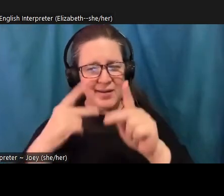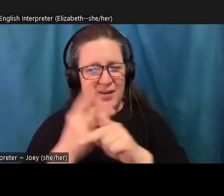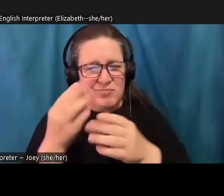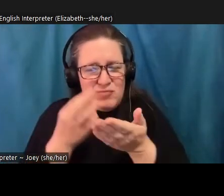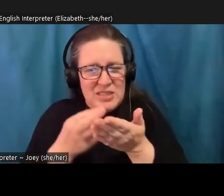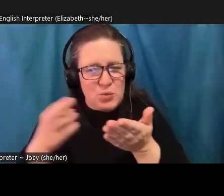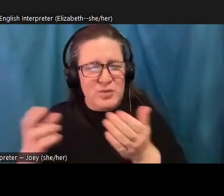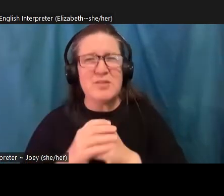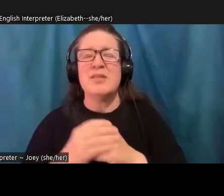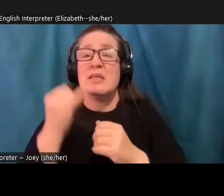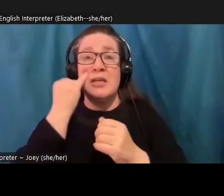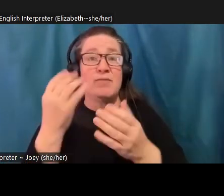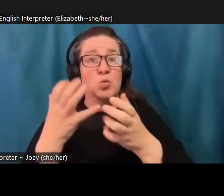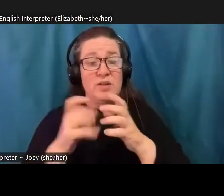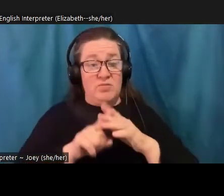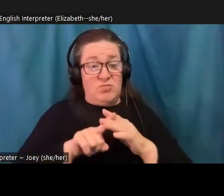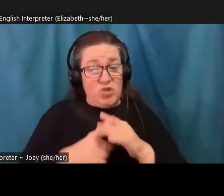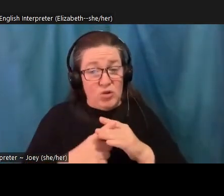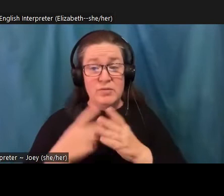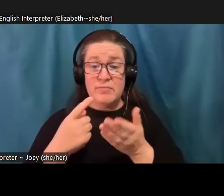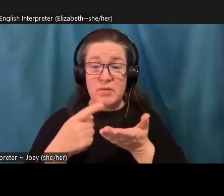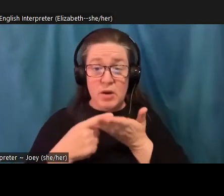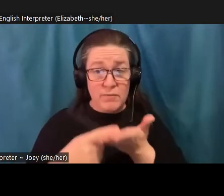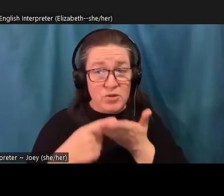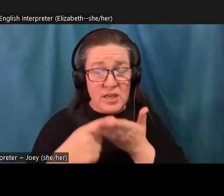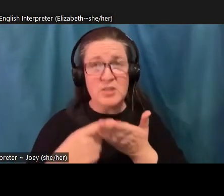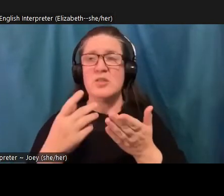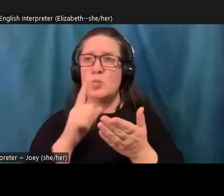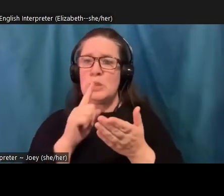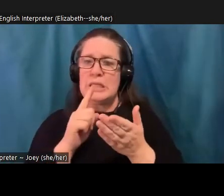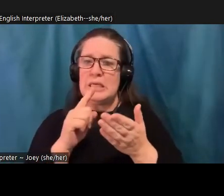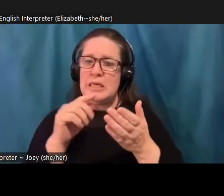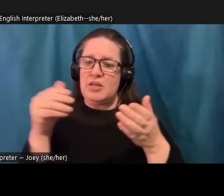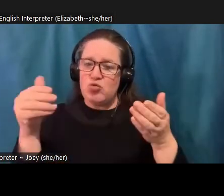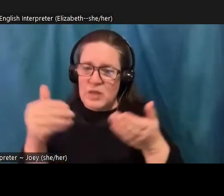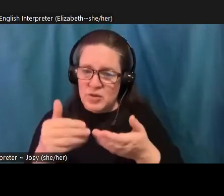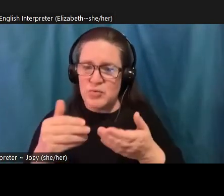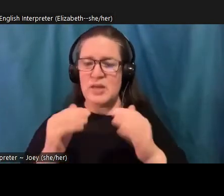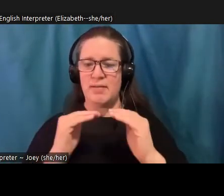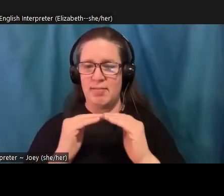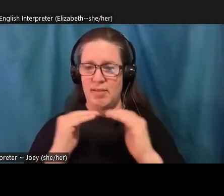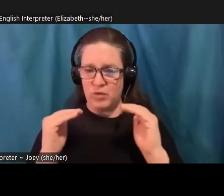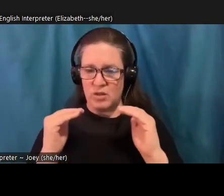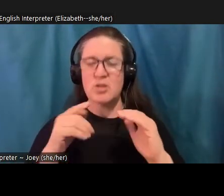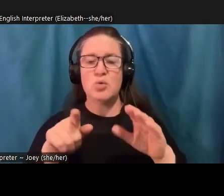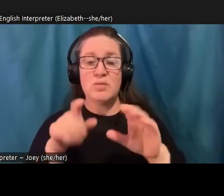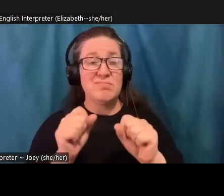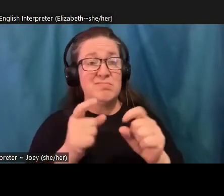conversation at a very kind of introductory level, you know, you can just go and download a couple of pages off their